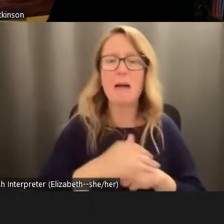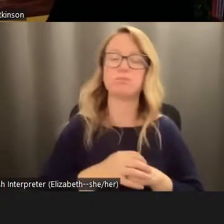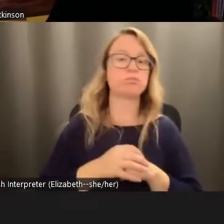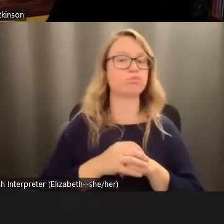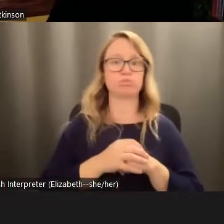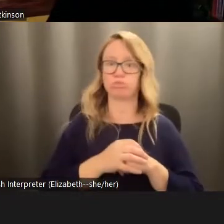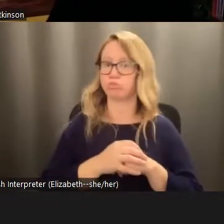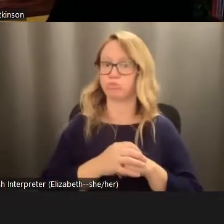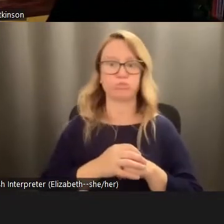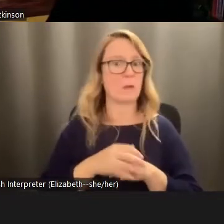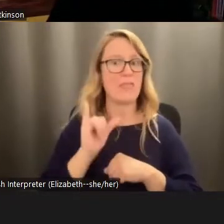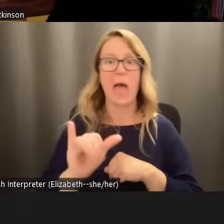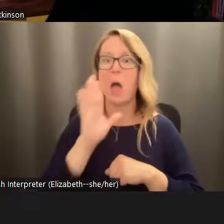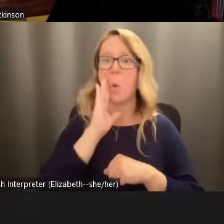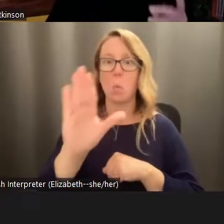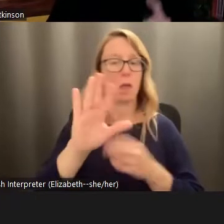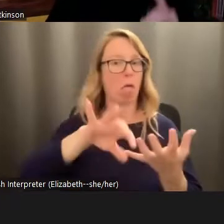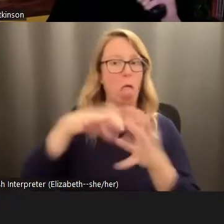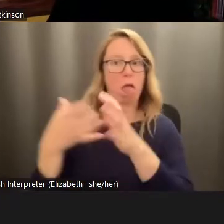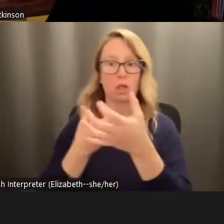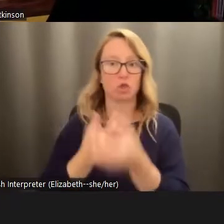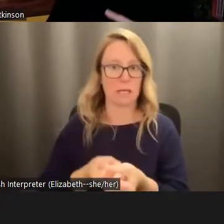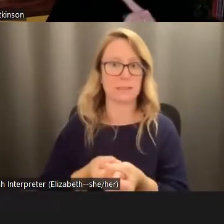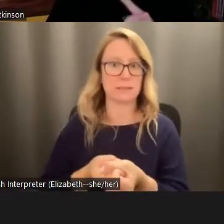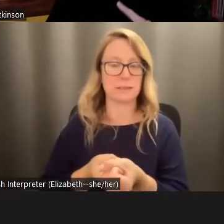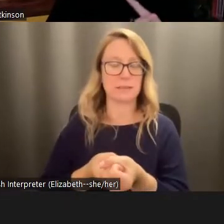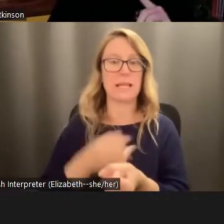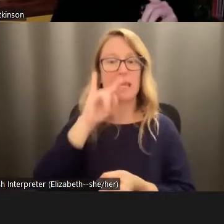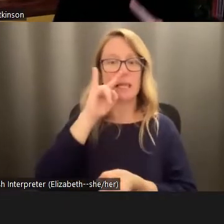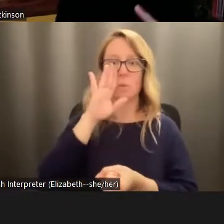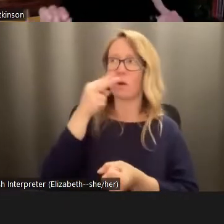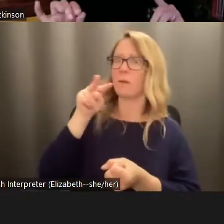really undermines trust, because they see it as part of the same